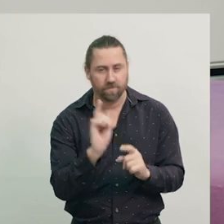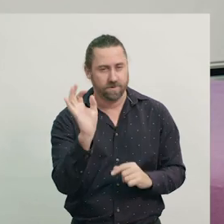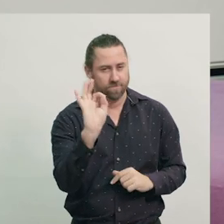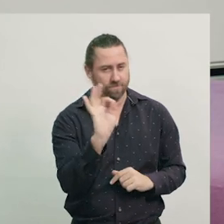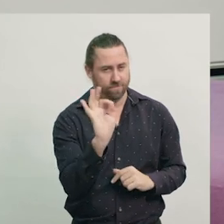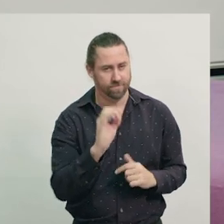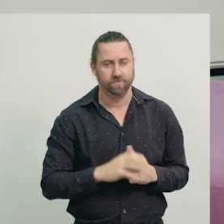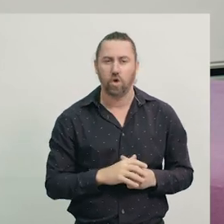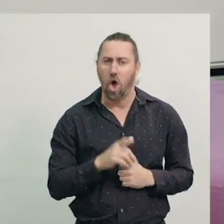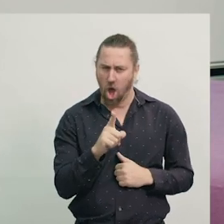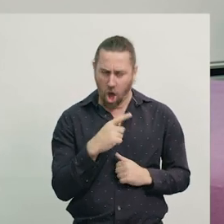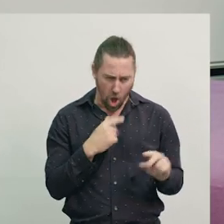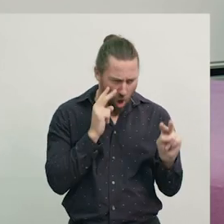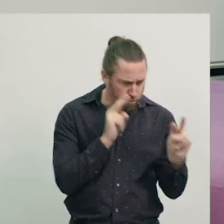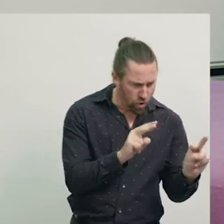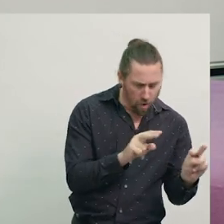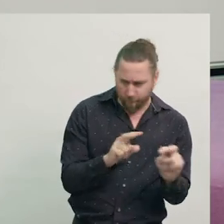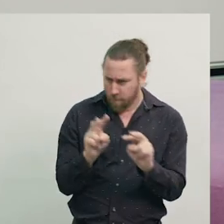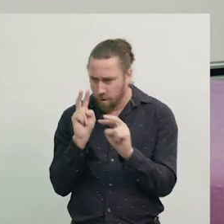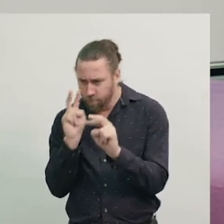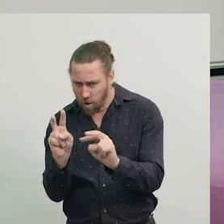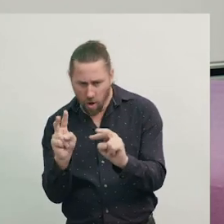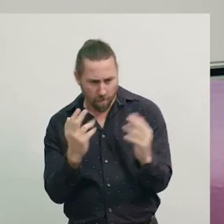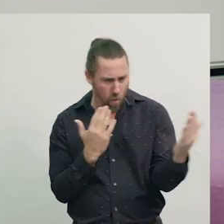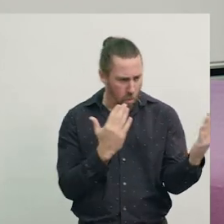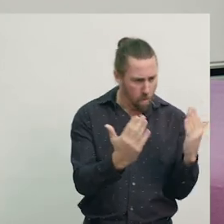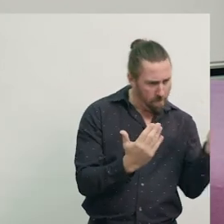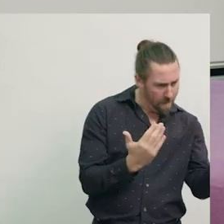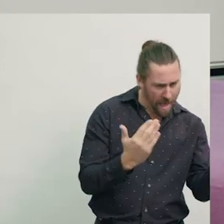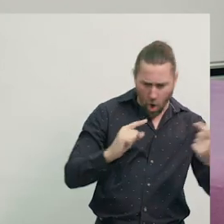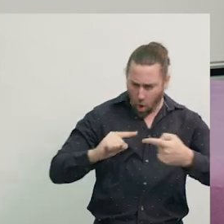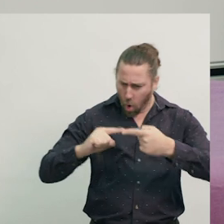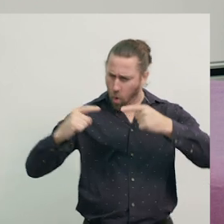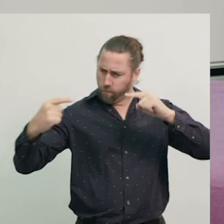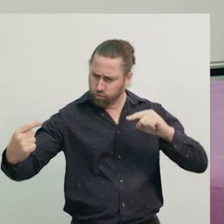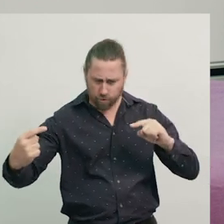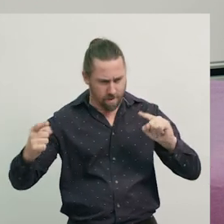By making careful observations, comparing and contrasting two different cycles,